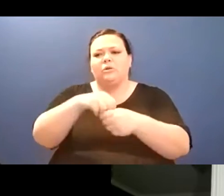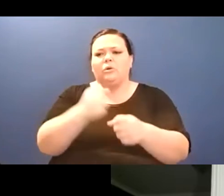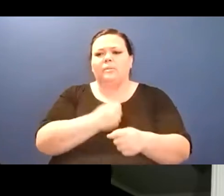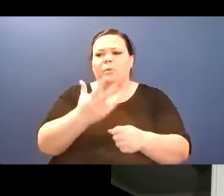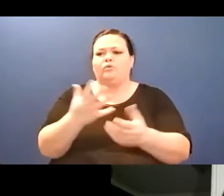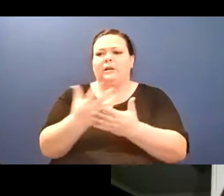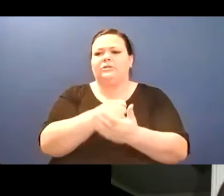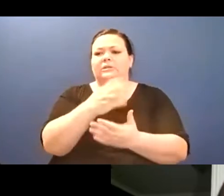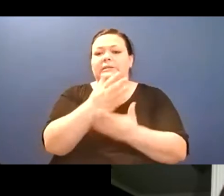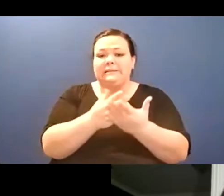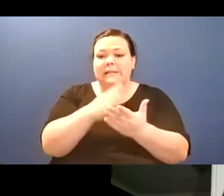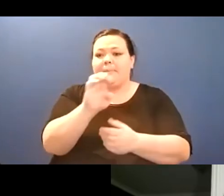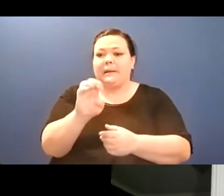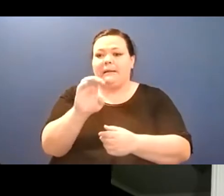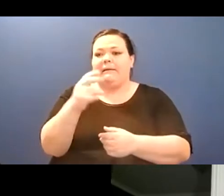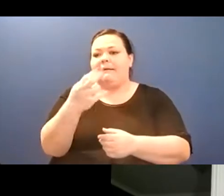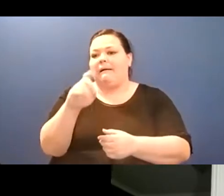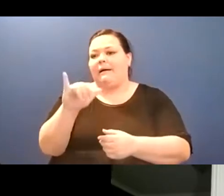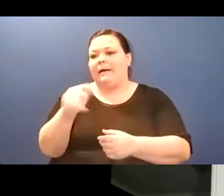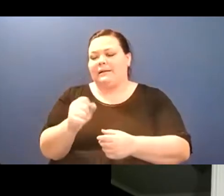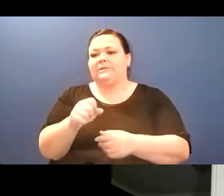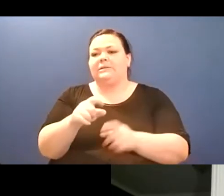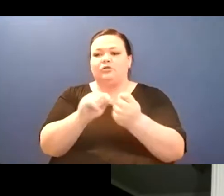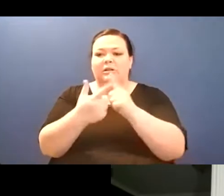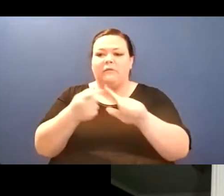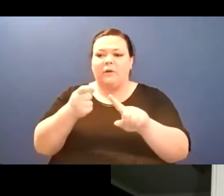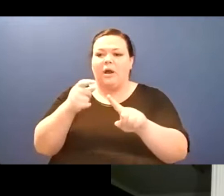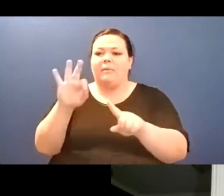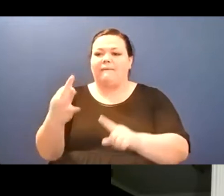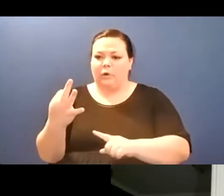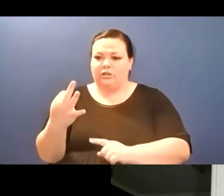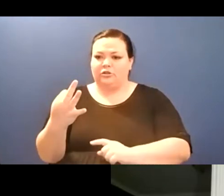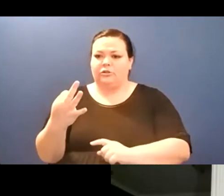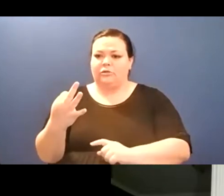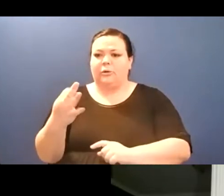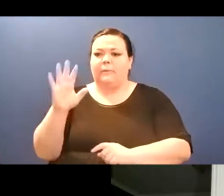Oh I am-- okay, I thought i was muted but i'm not. Thanks so much, Molly, uh,